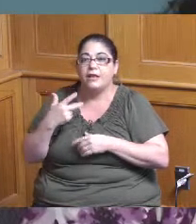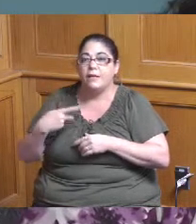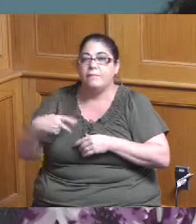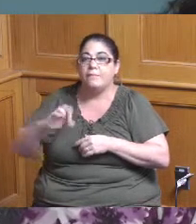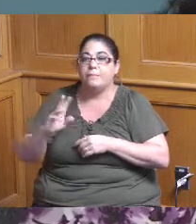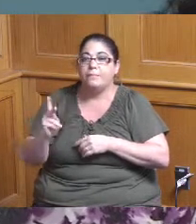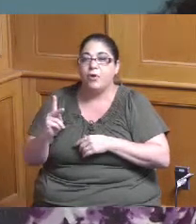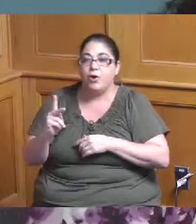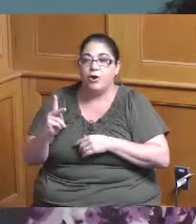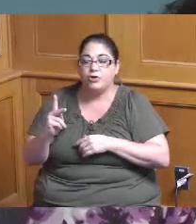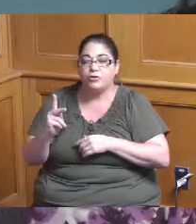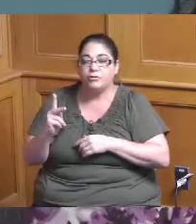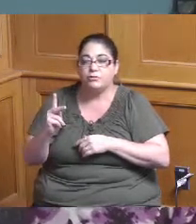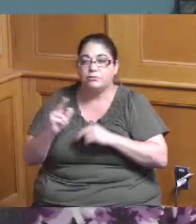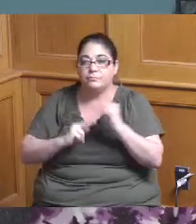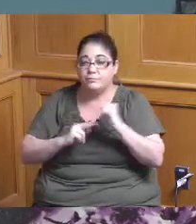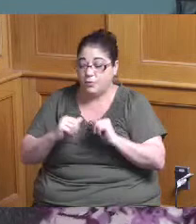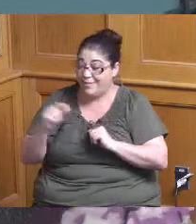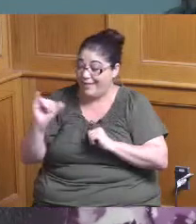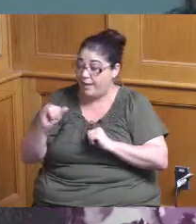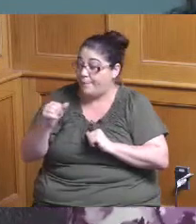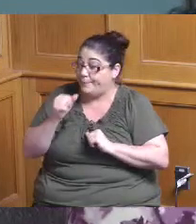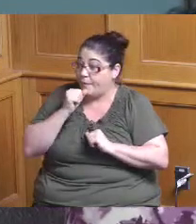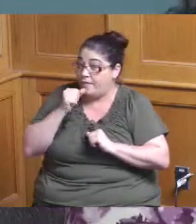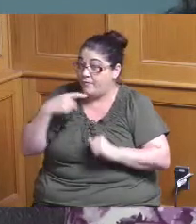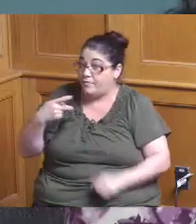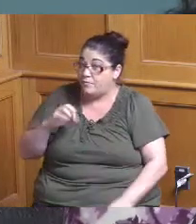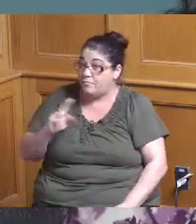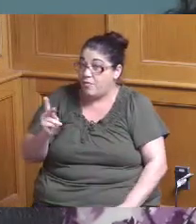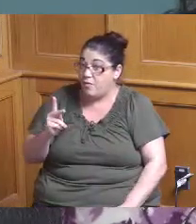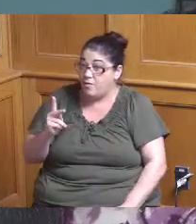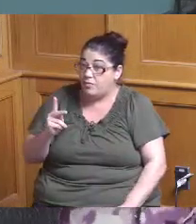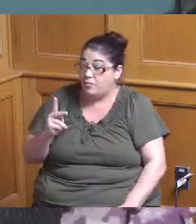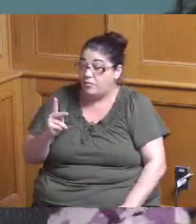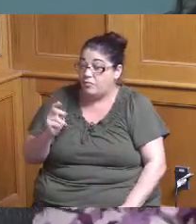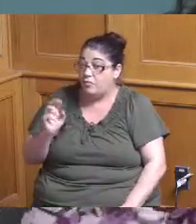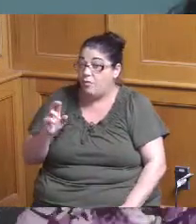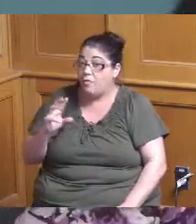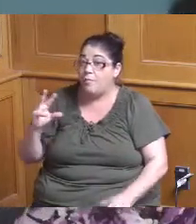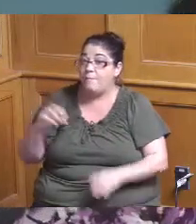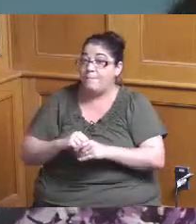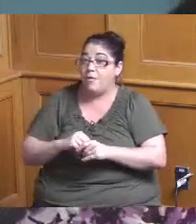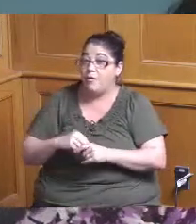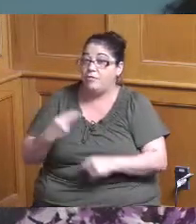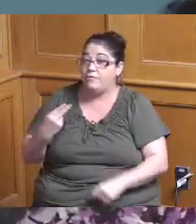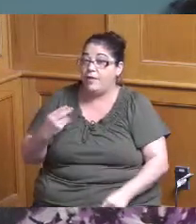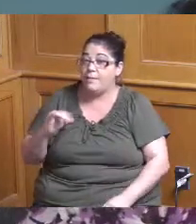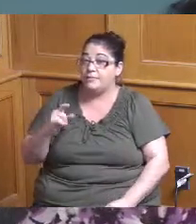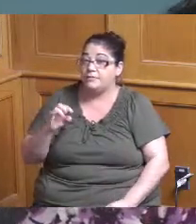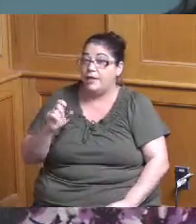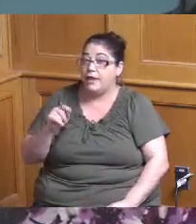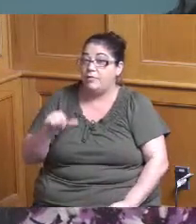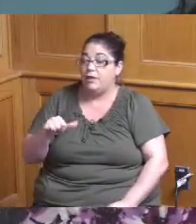are these private like I guess are these part of Hamilton County parks which we don't control but